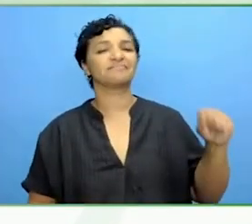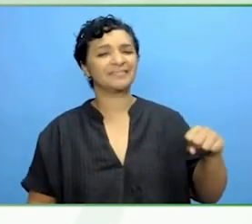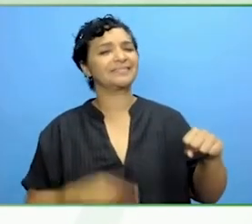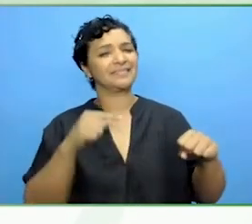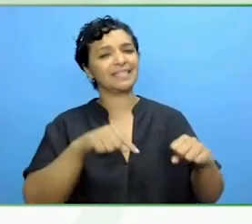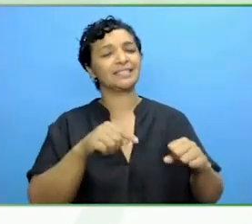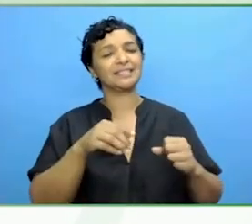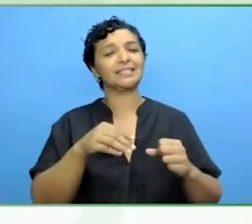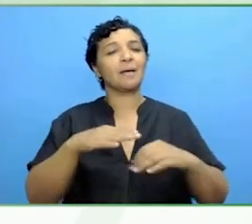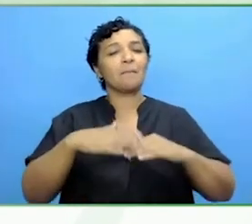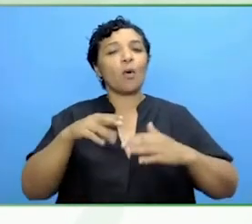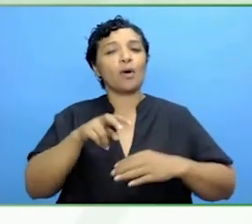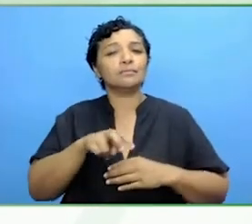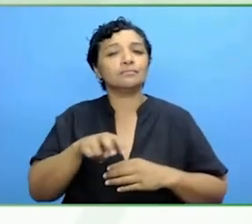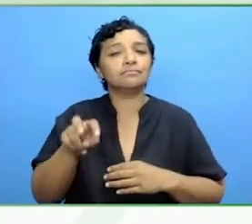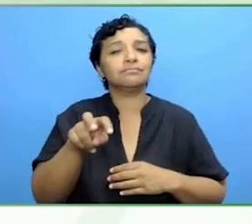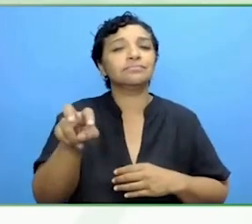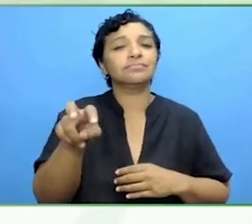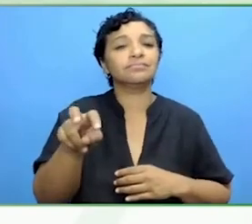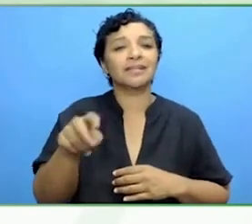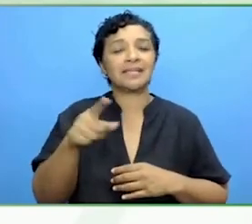emotional, how open you are about the journey and where you are headed. There is no normal.